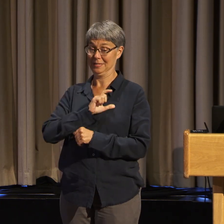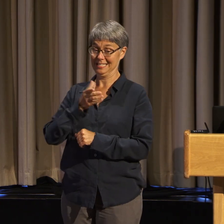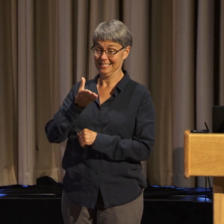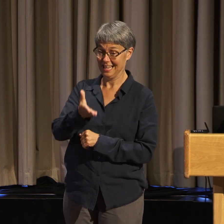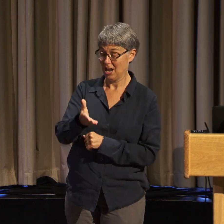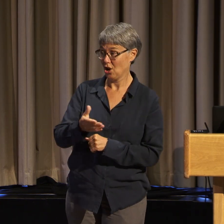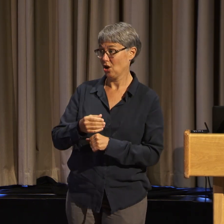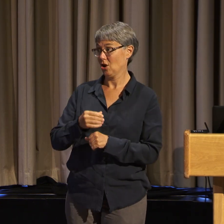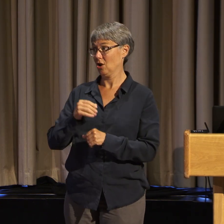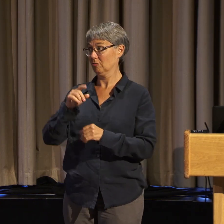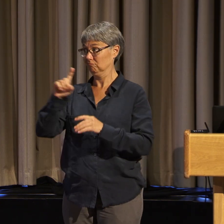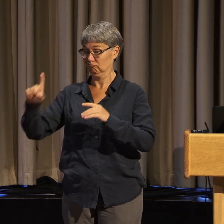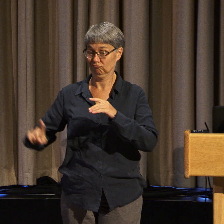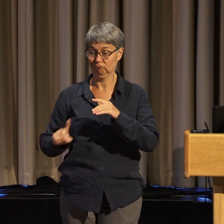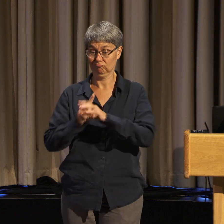for the rights of one of my ADAPT